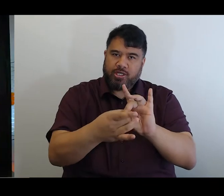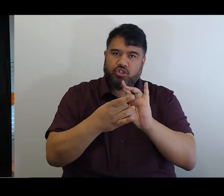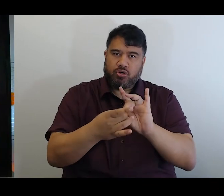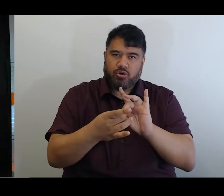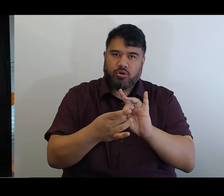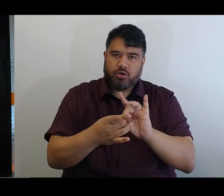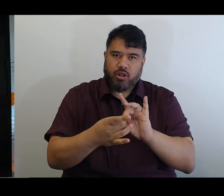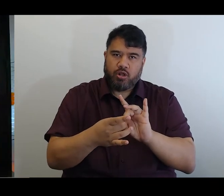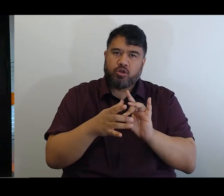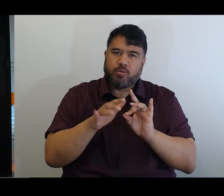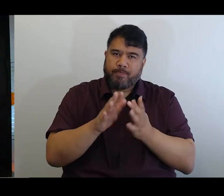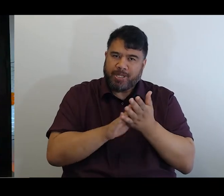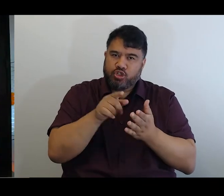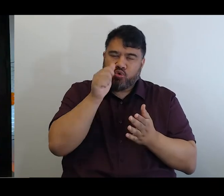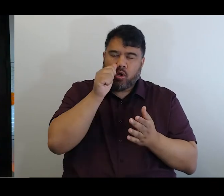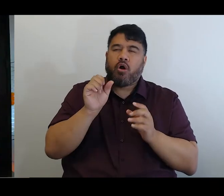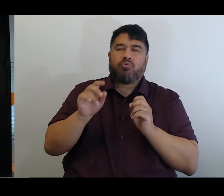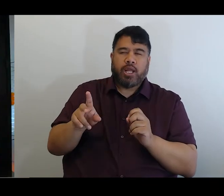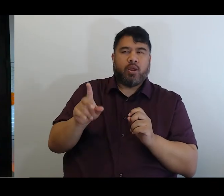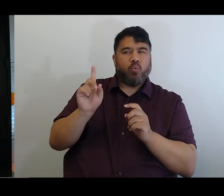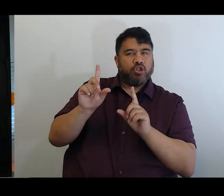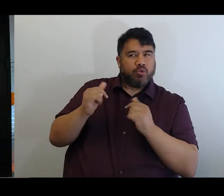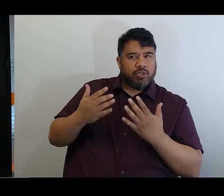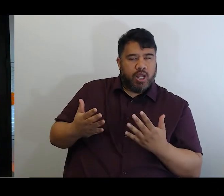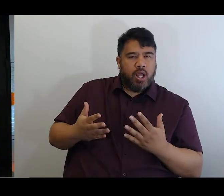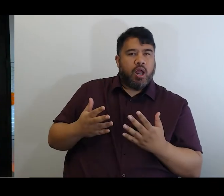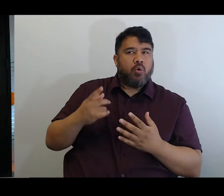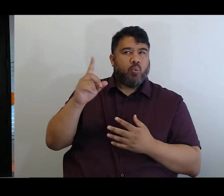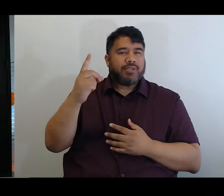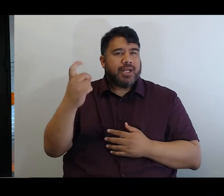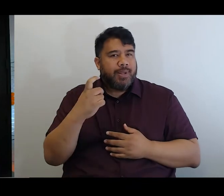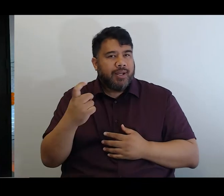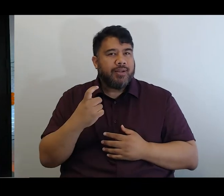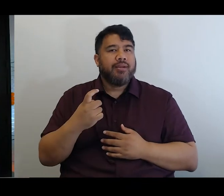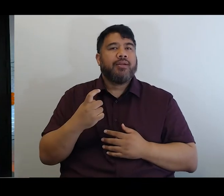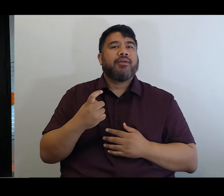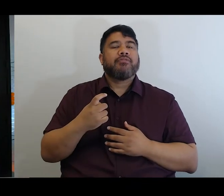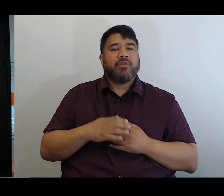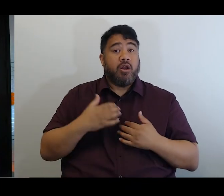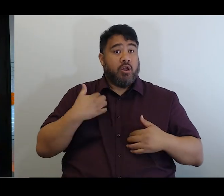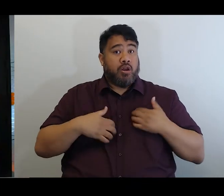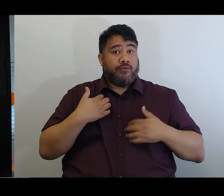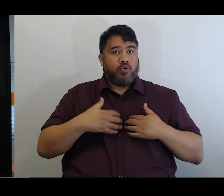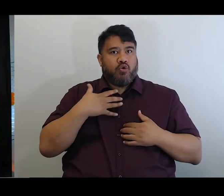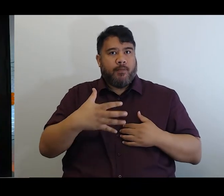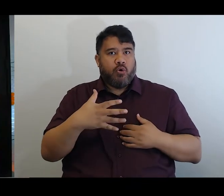what's coming up, and I look forward to more of these engagements.